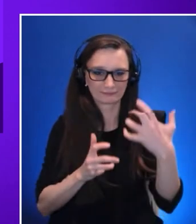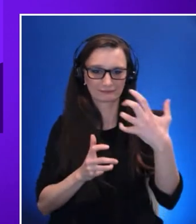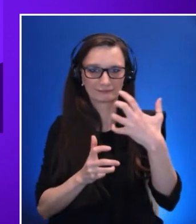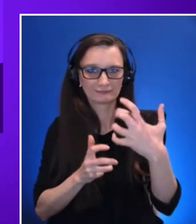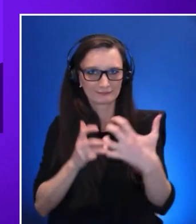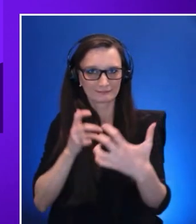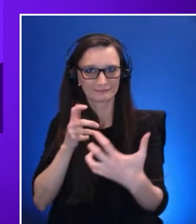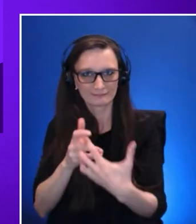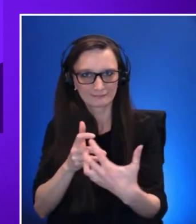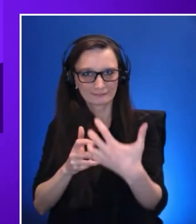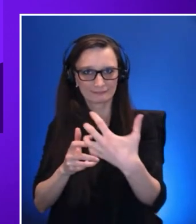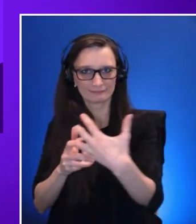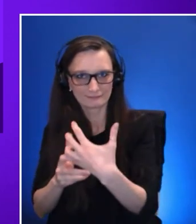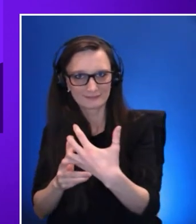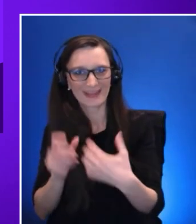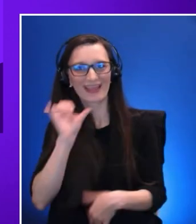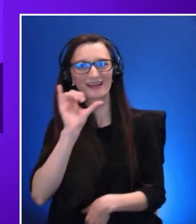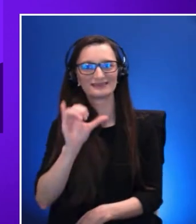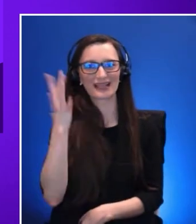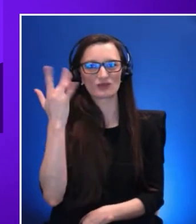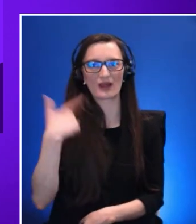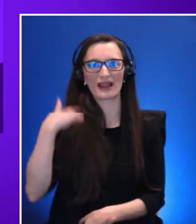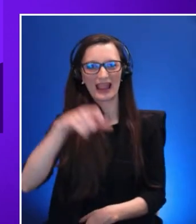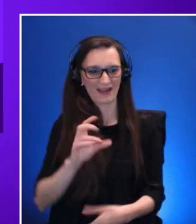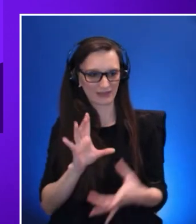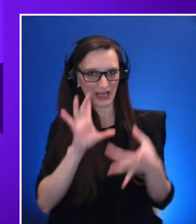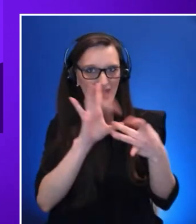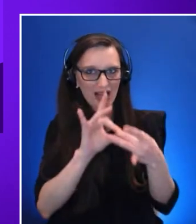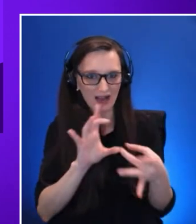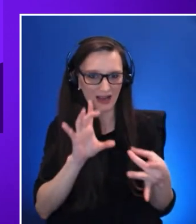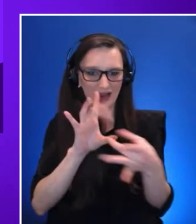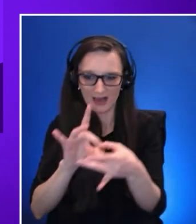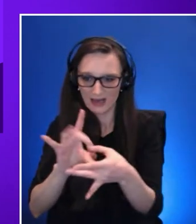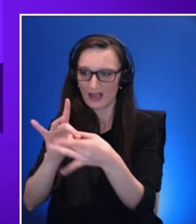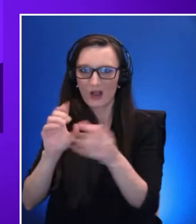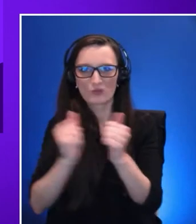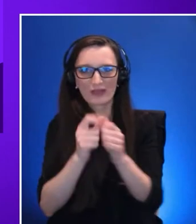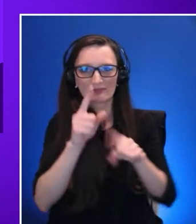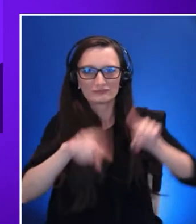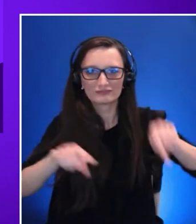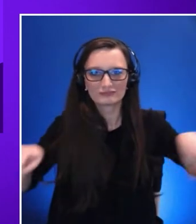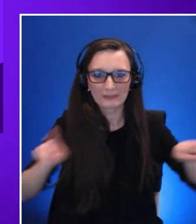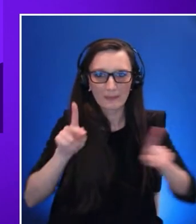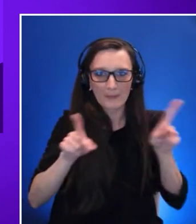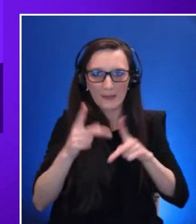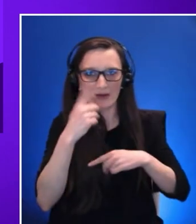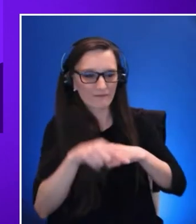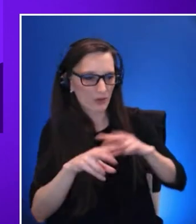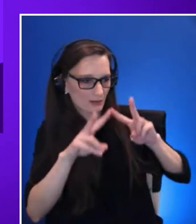their experiences and challenges for brainstorming and and creating that tailored experience